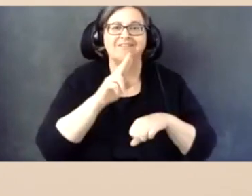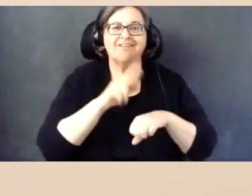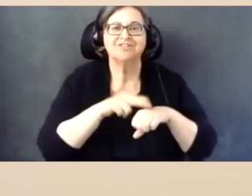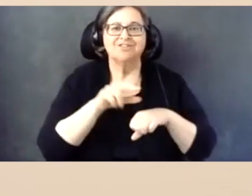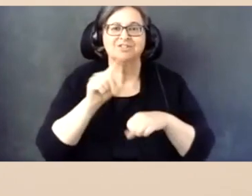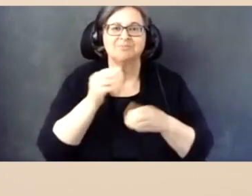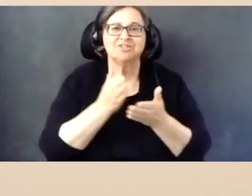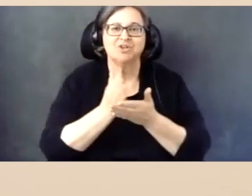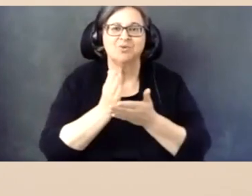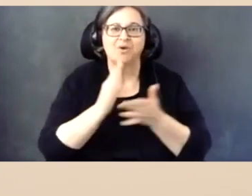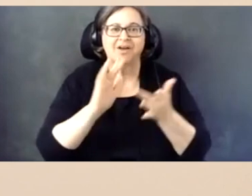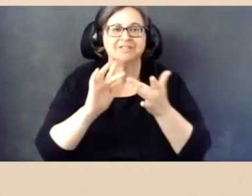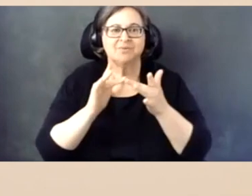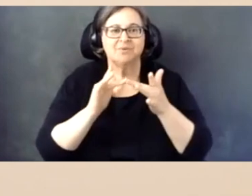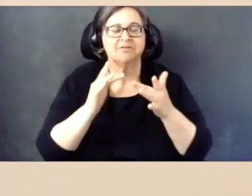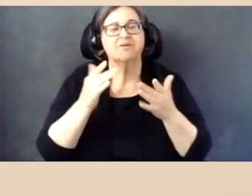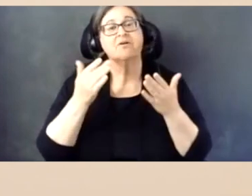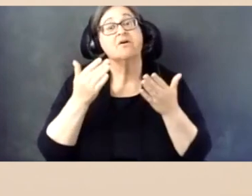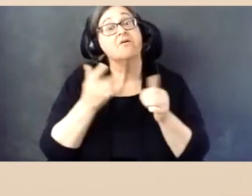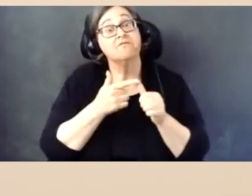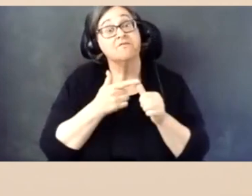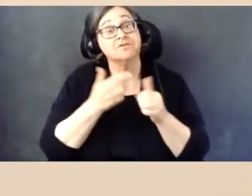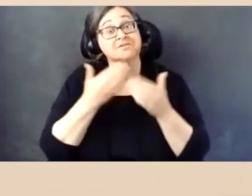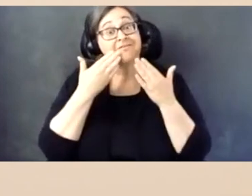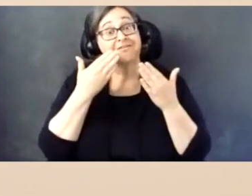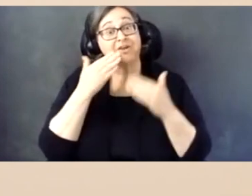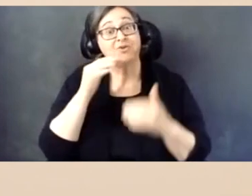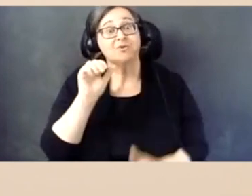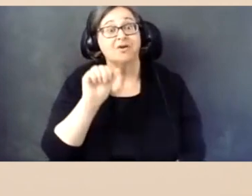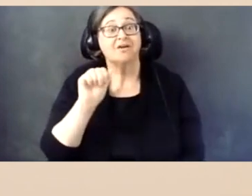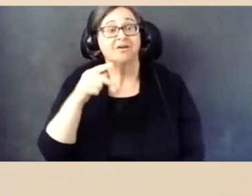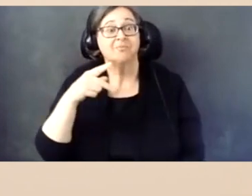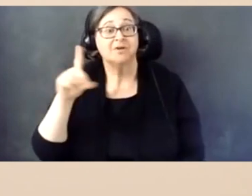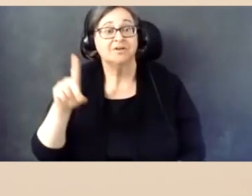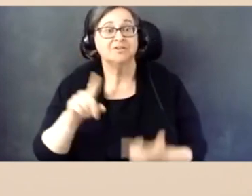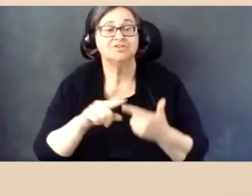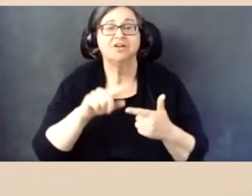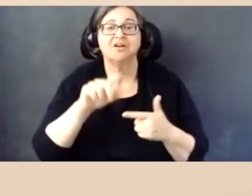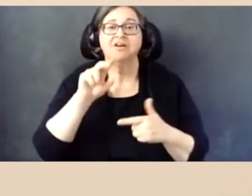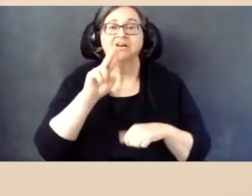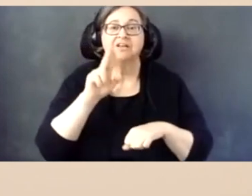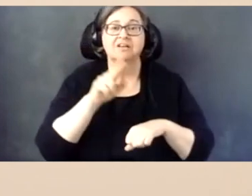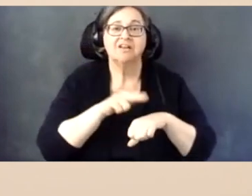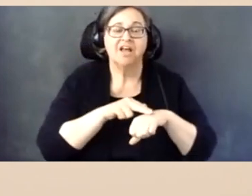First, I'd like to thank the American Association of People with Disabilities, the National